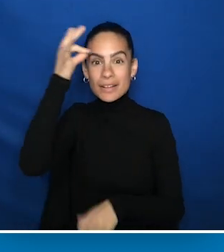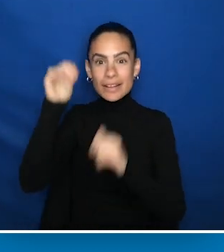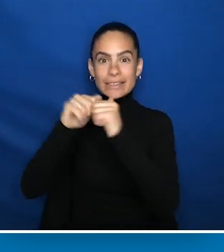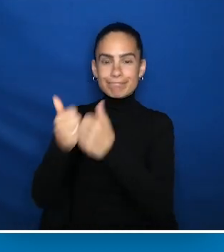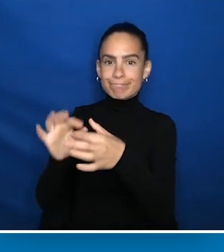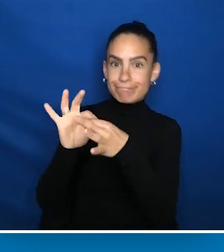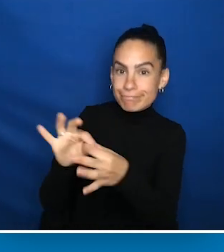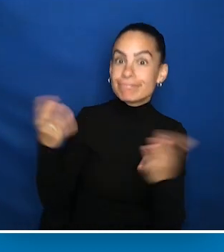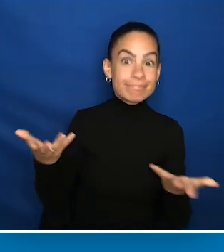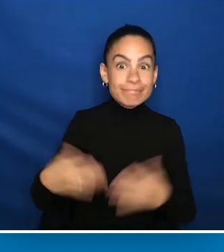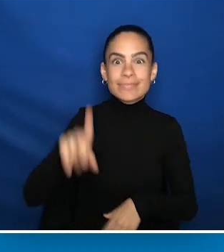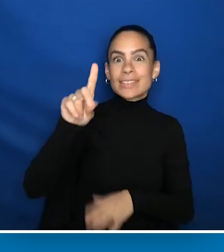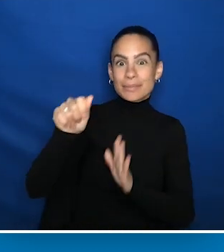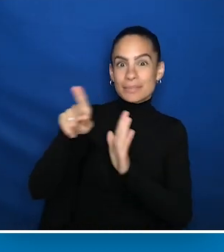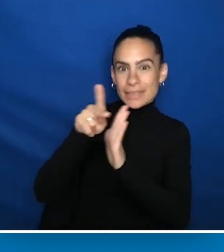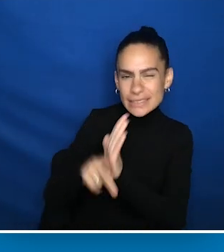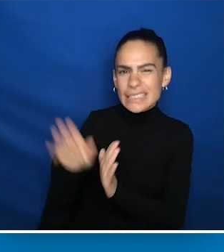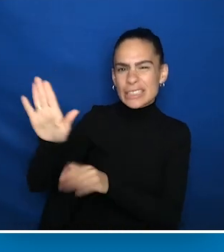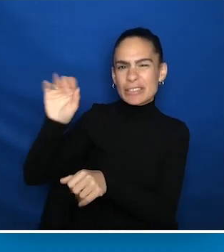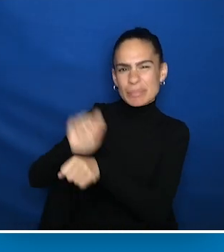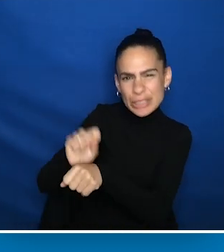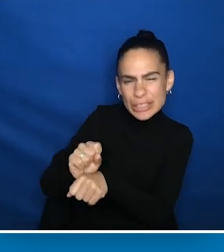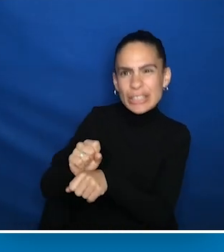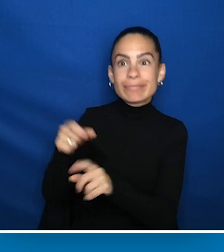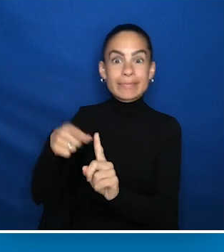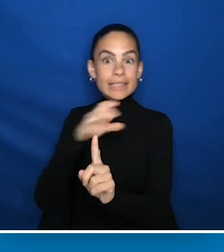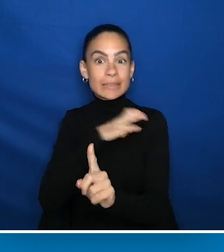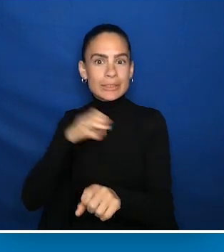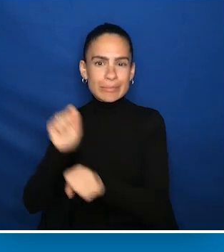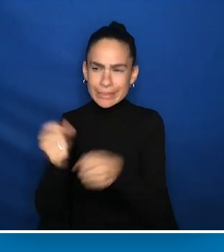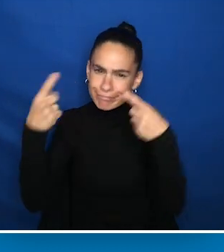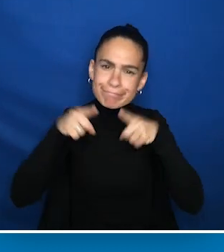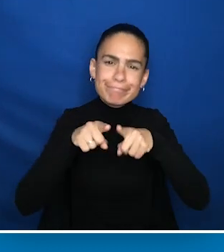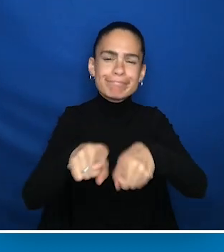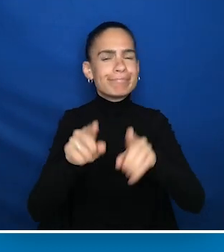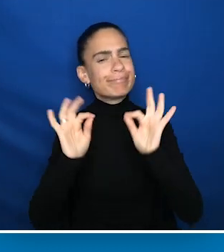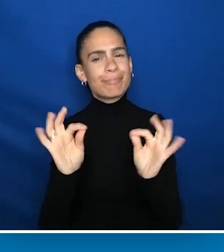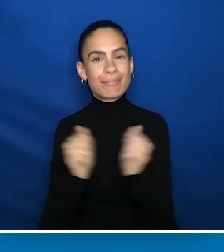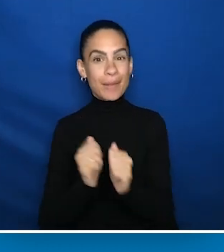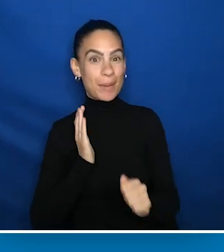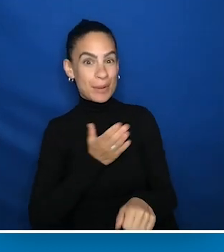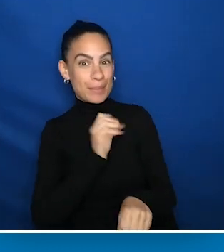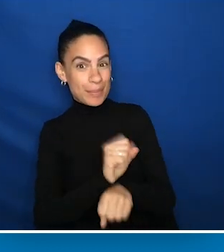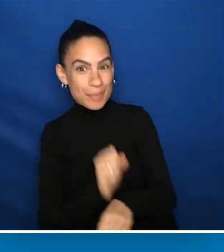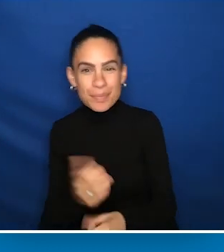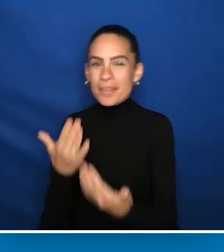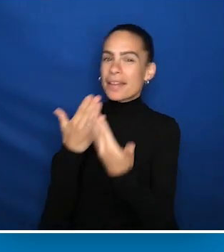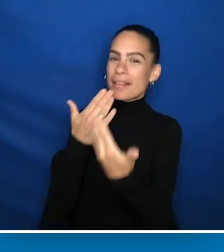and other federal agencies on disability policy. His work and that of the Council align perfectly with our own.